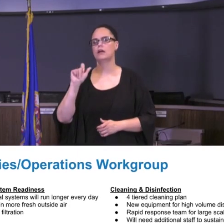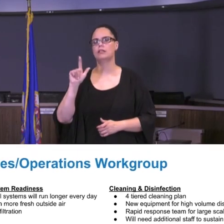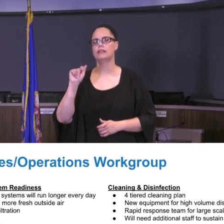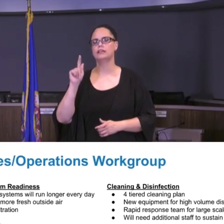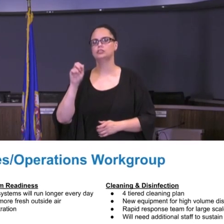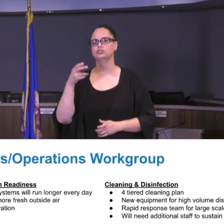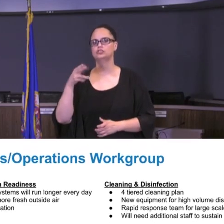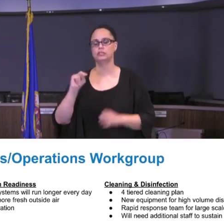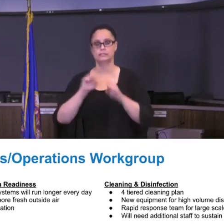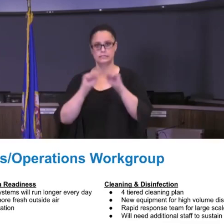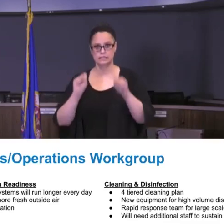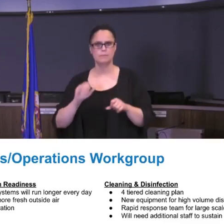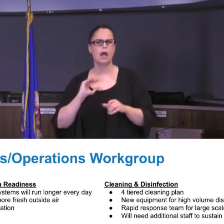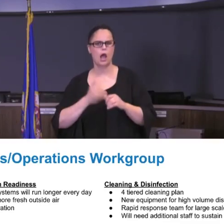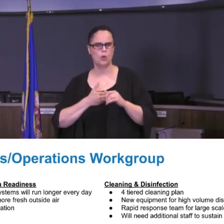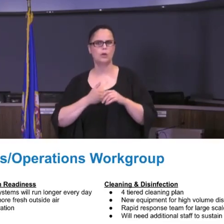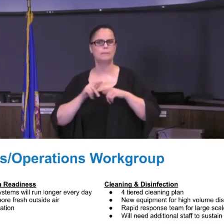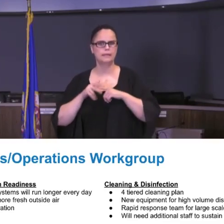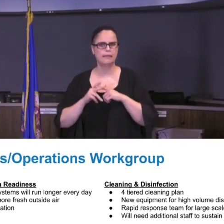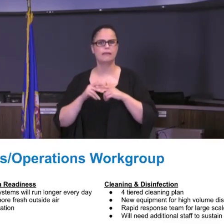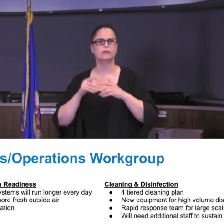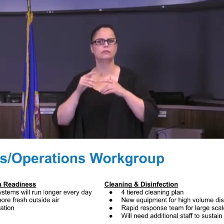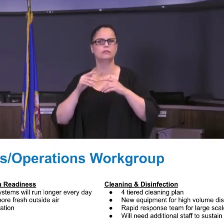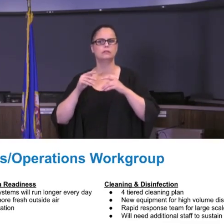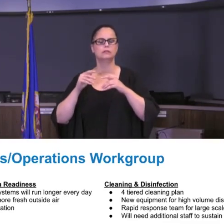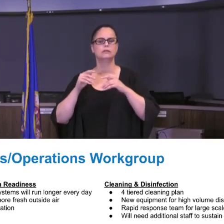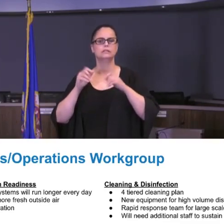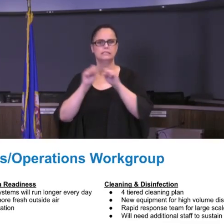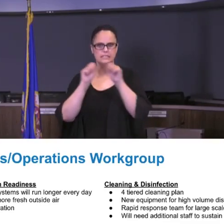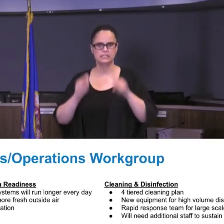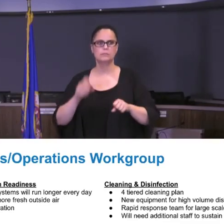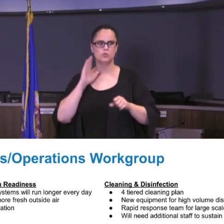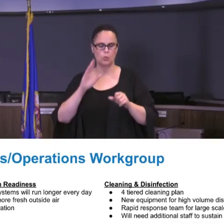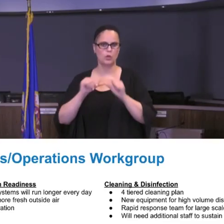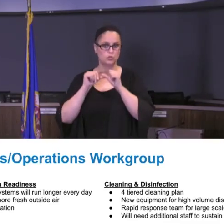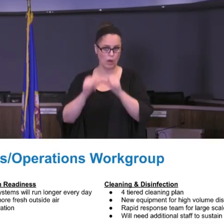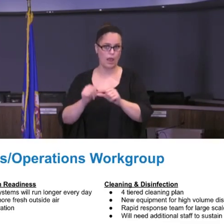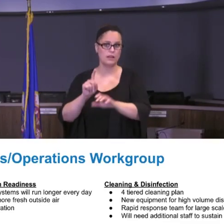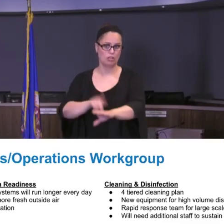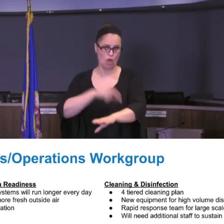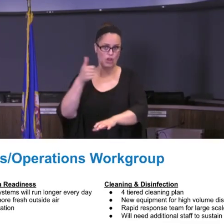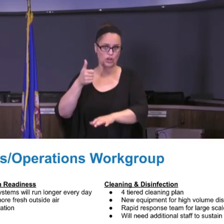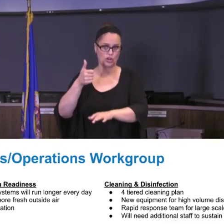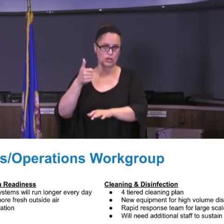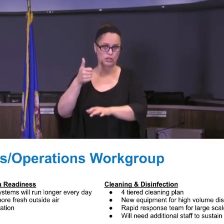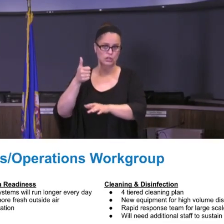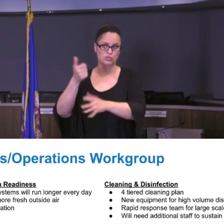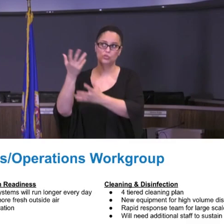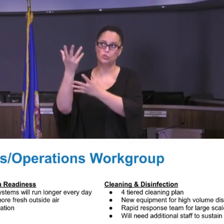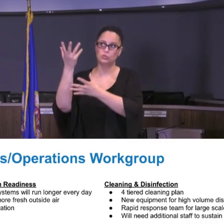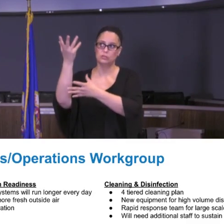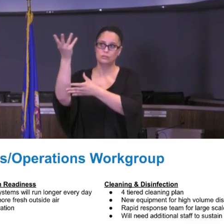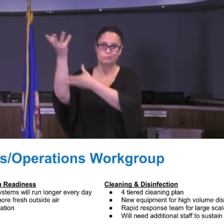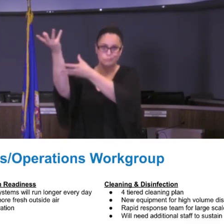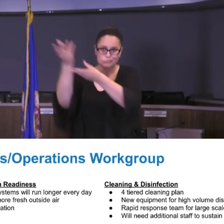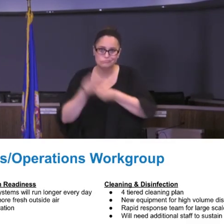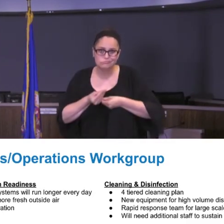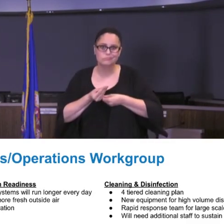systems will run a longer every day and draw in more fresh air, and we've also been able to enhance filtration during this time. As